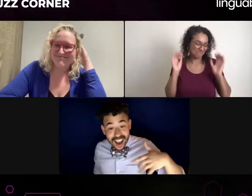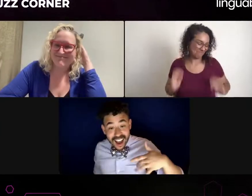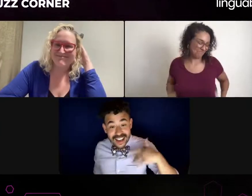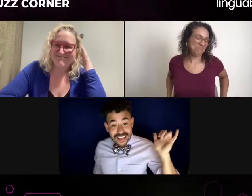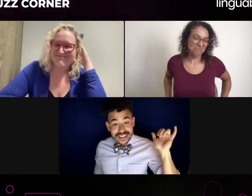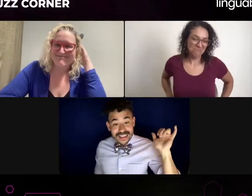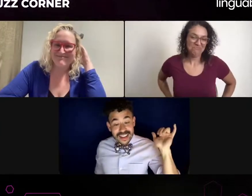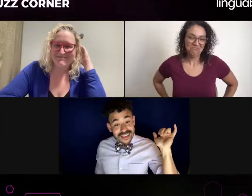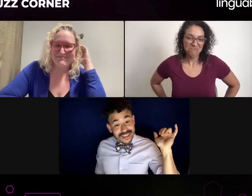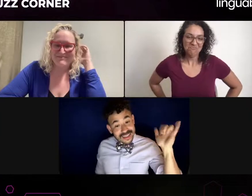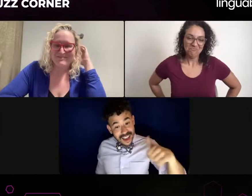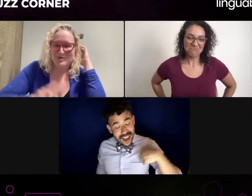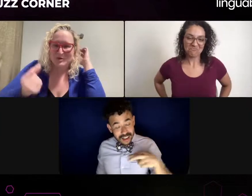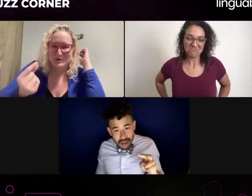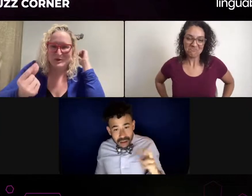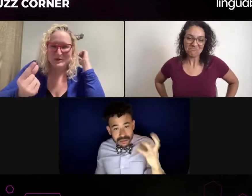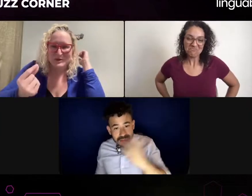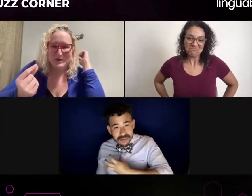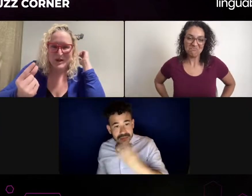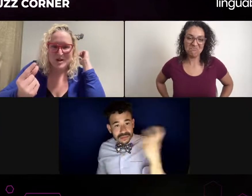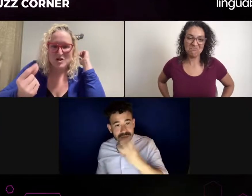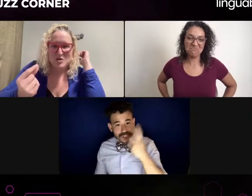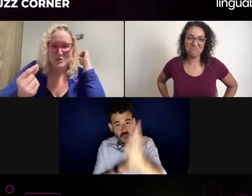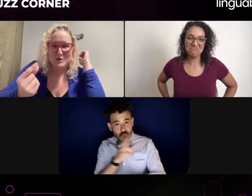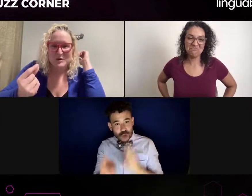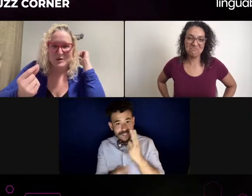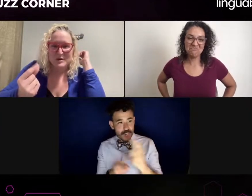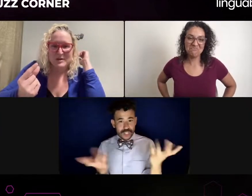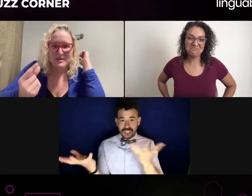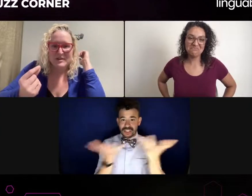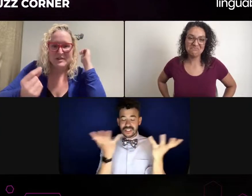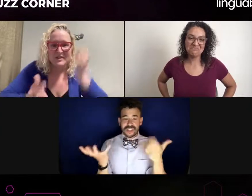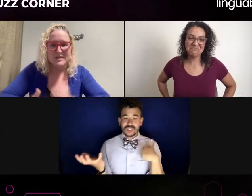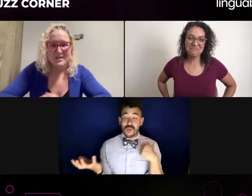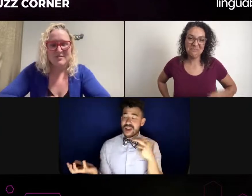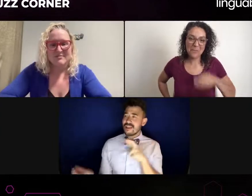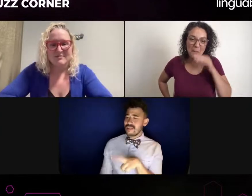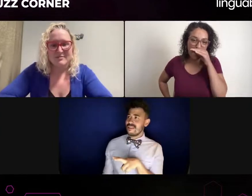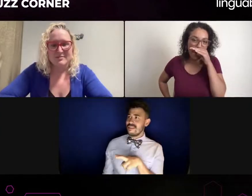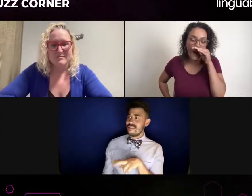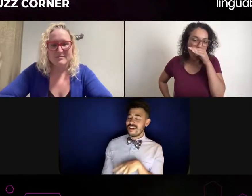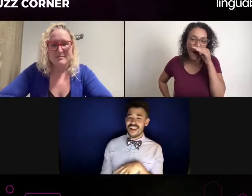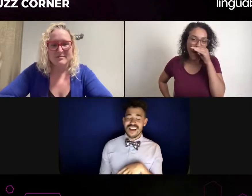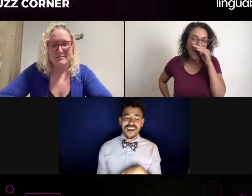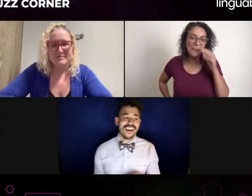So you kind of just really bottled up, hold it down. The interpreter that we were talking about,